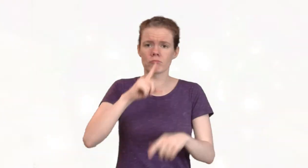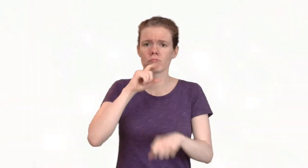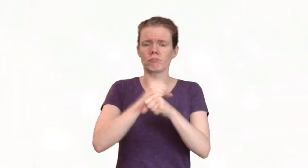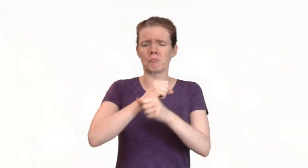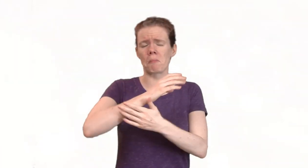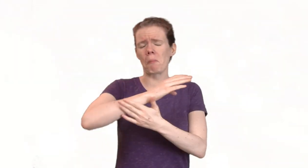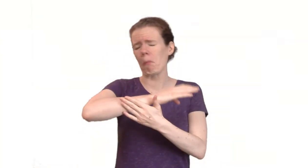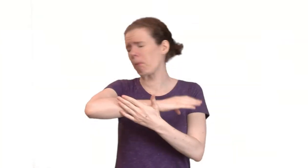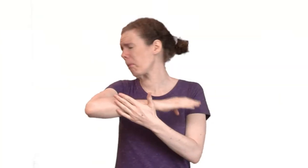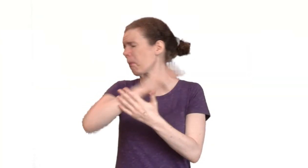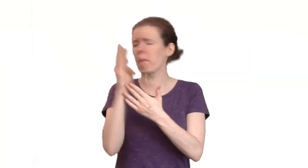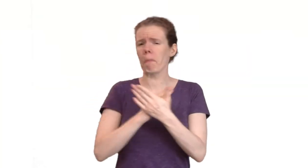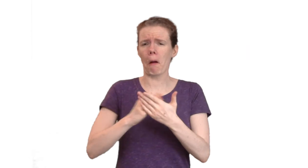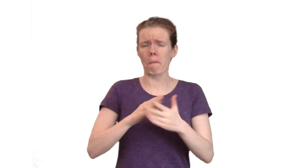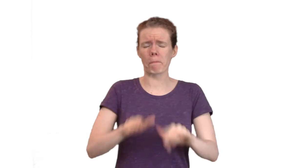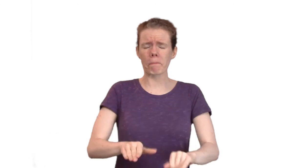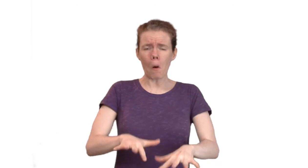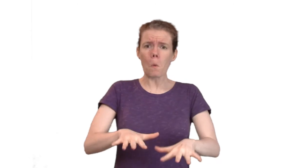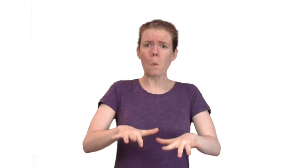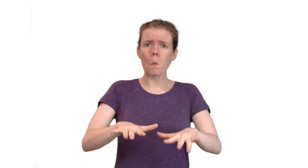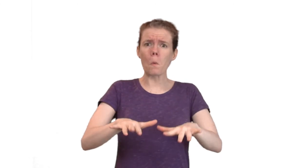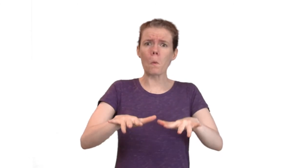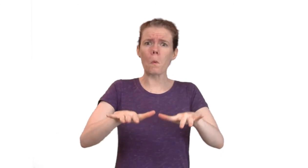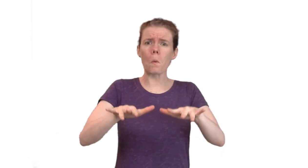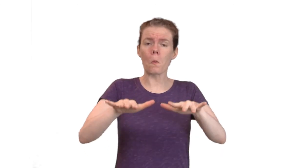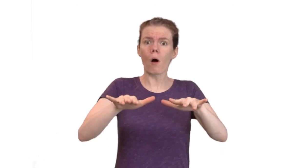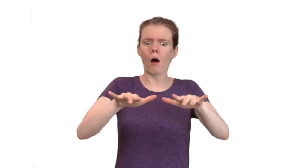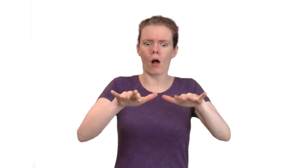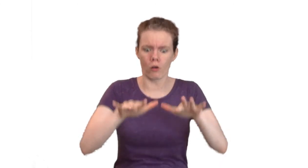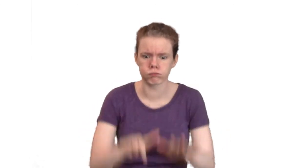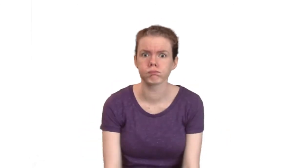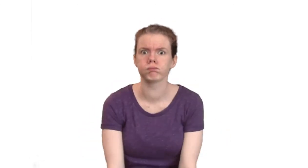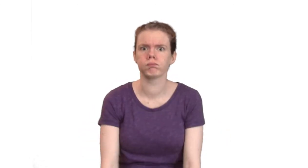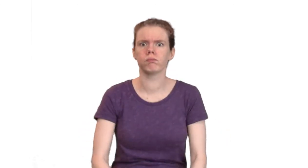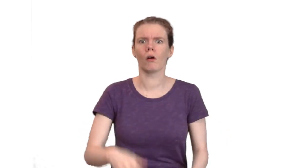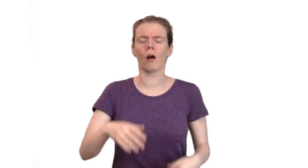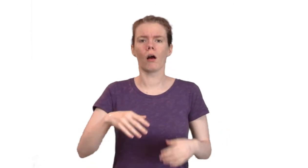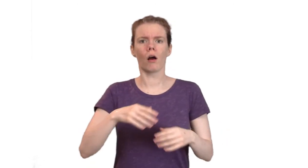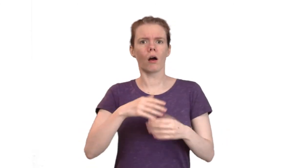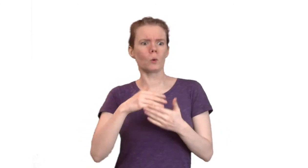The dynamic between the two worlds crack and burst.